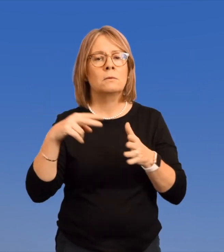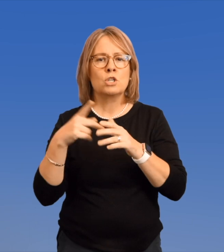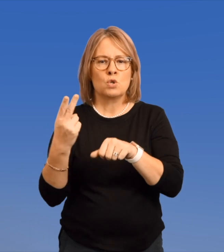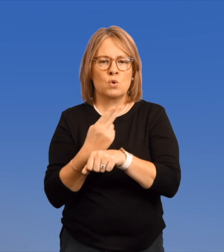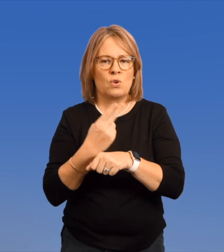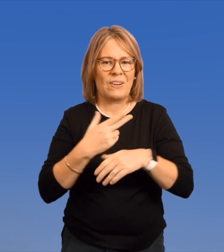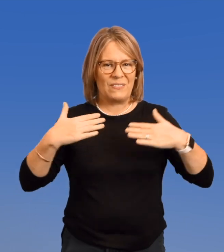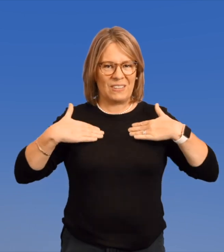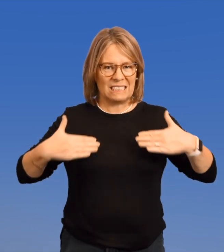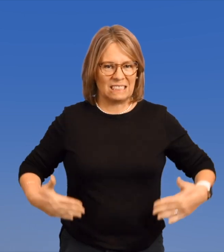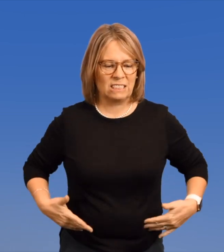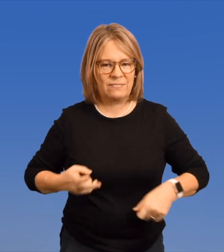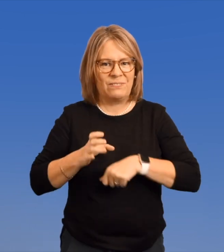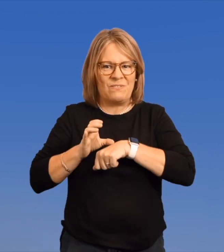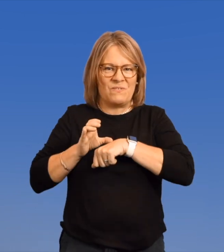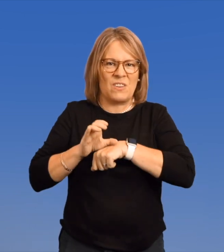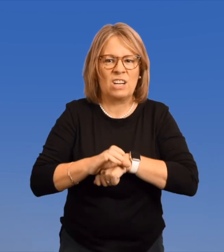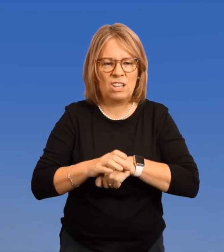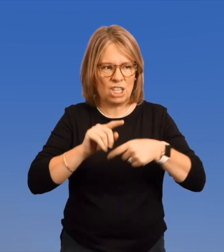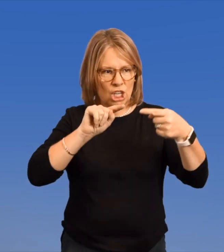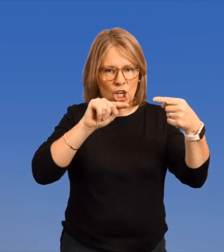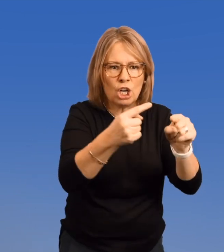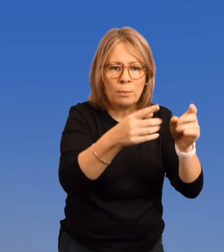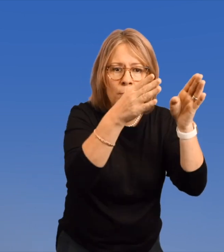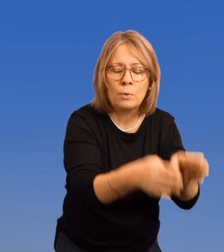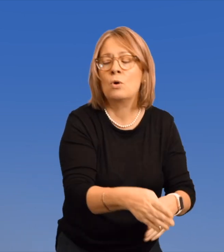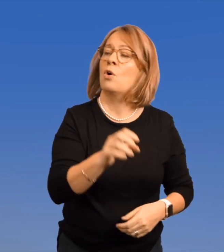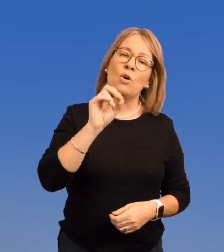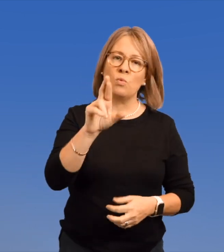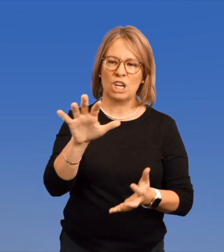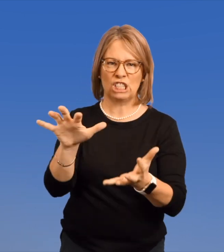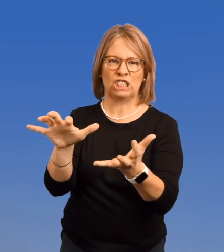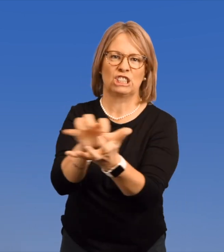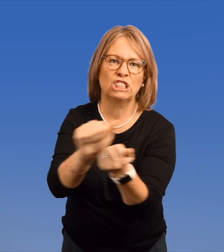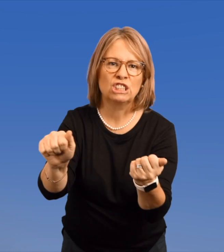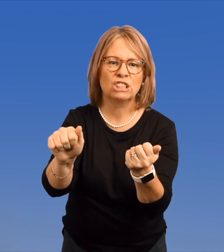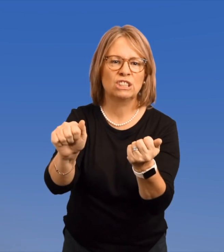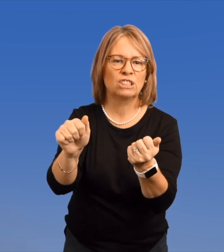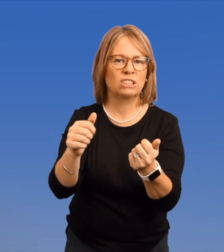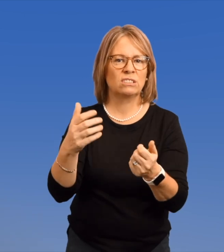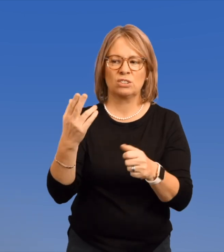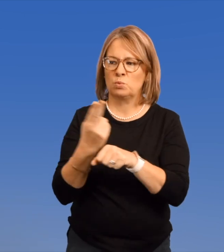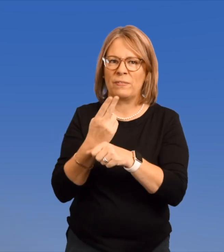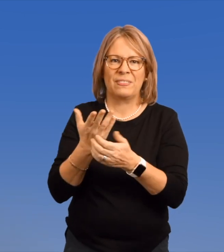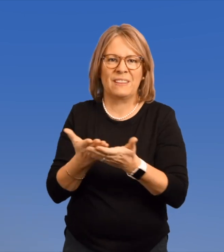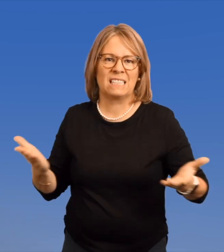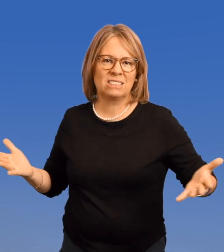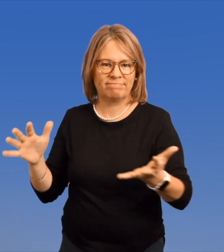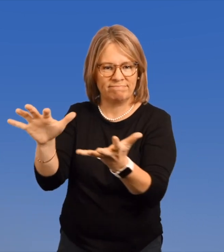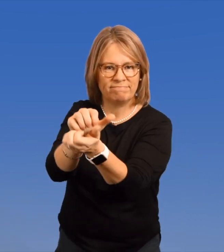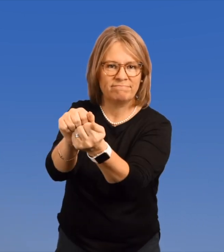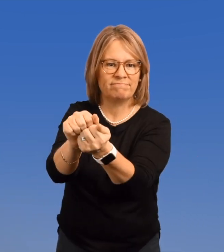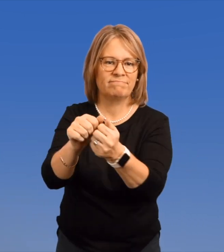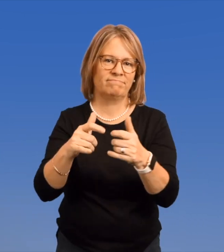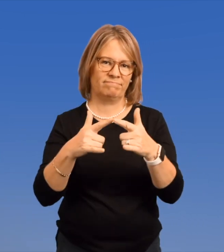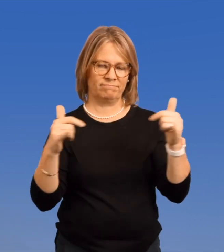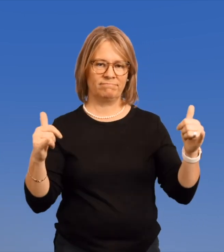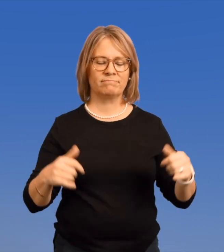the use of physical force to harm someone, to damage property et cetera.